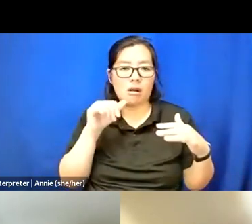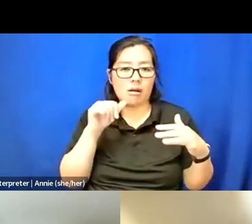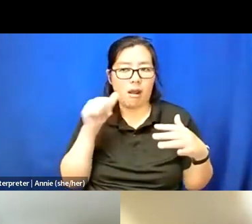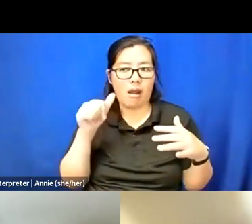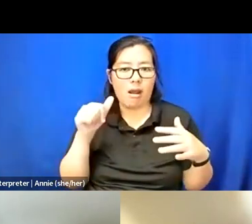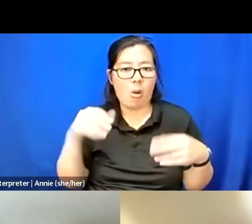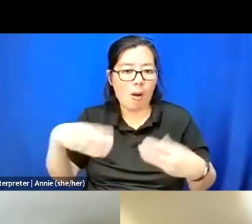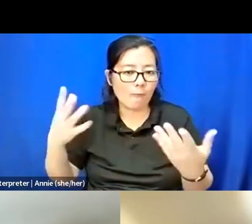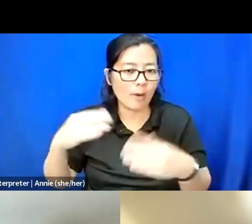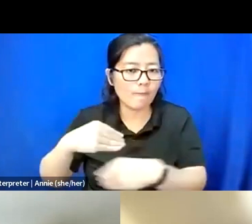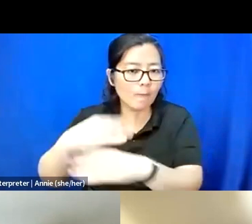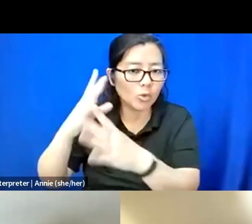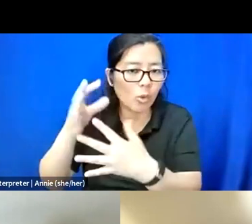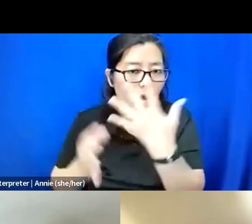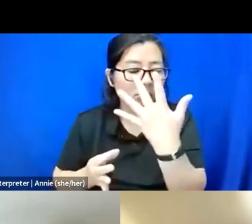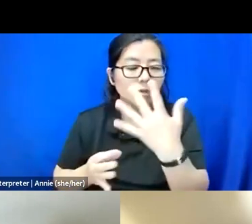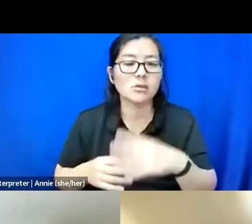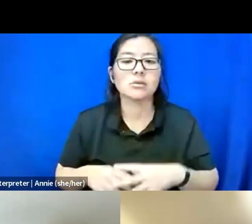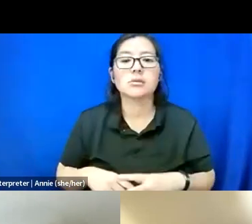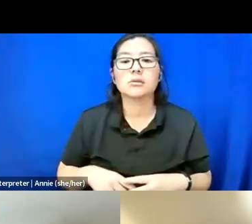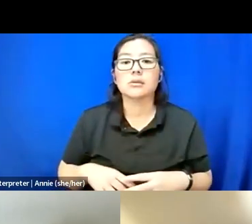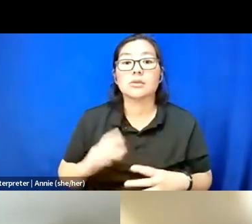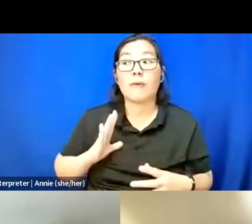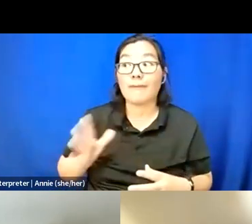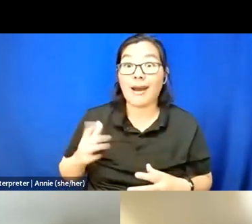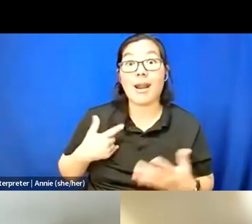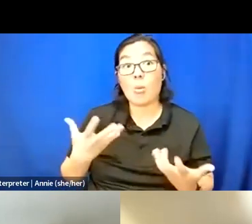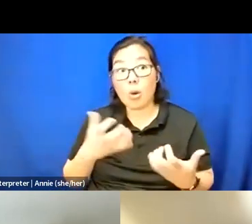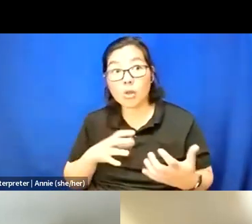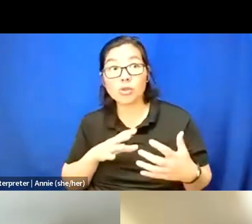And so, I find that if I do want to find community or stay in community with folks,